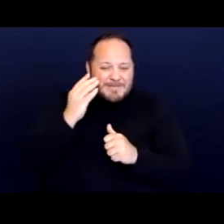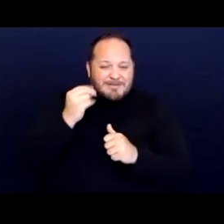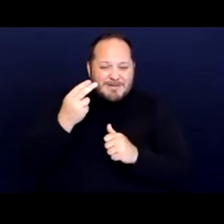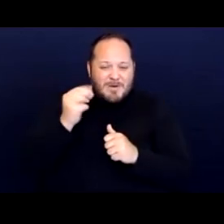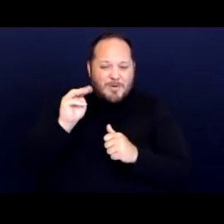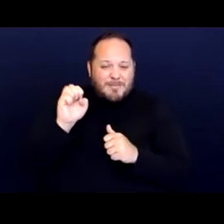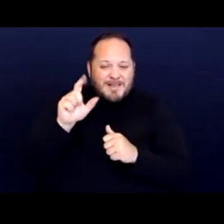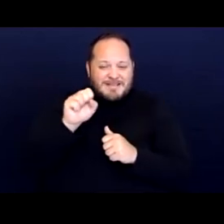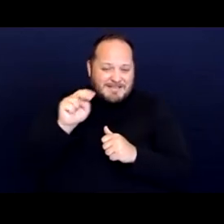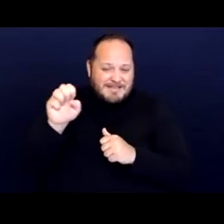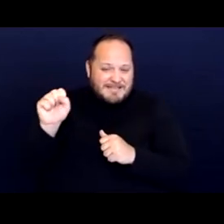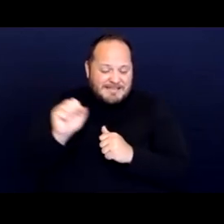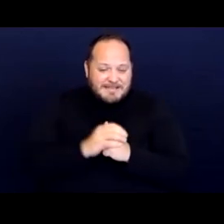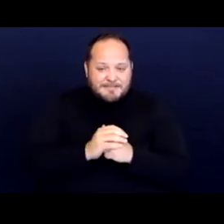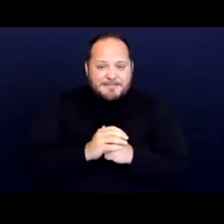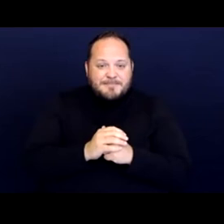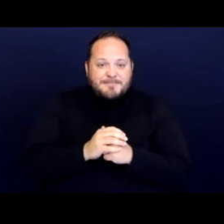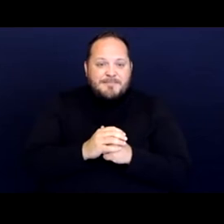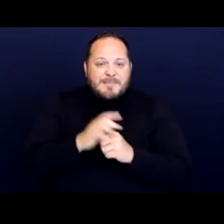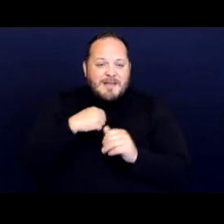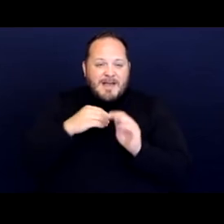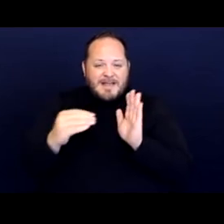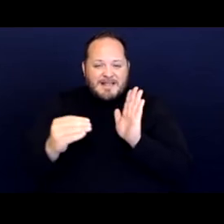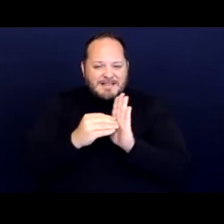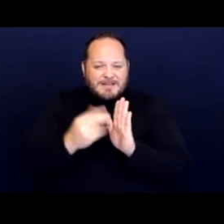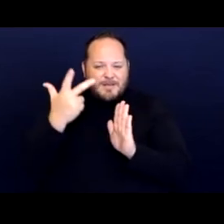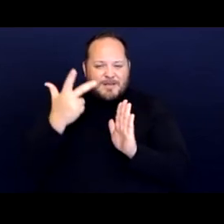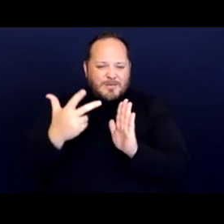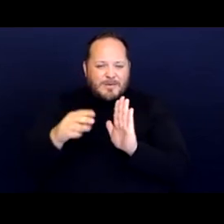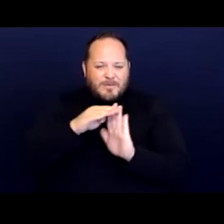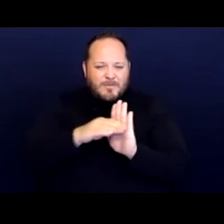and I've listed here the three ways that plaintiff's alleged